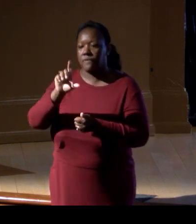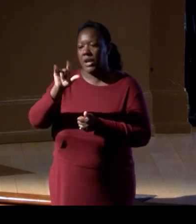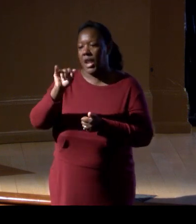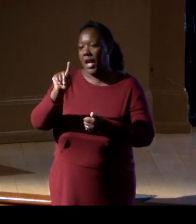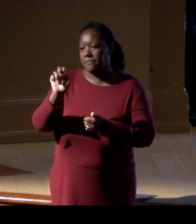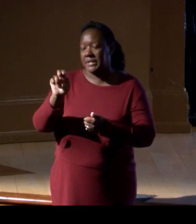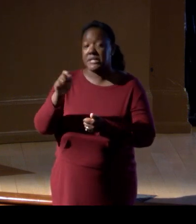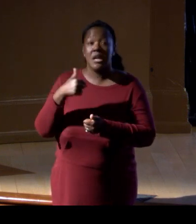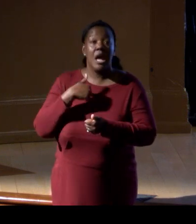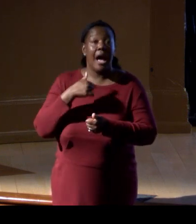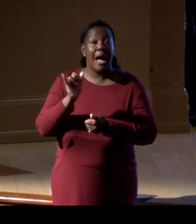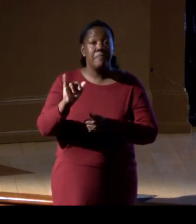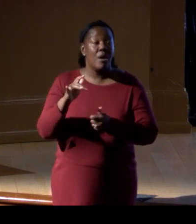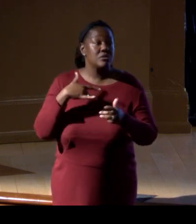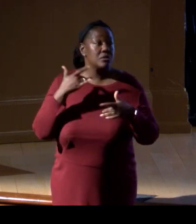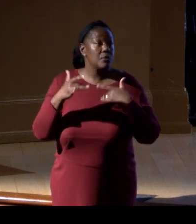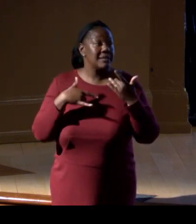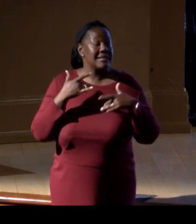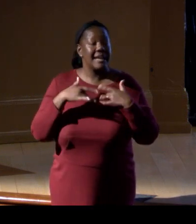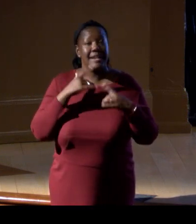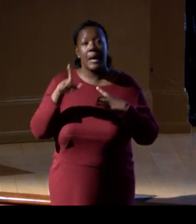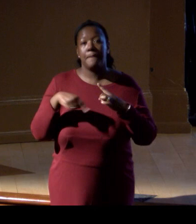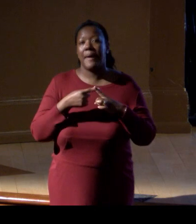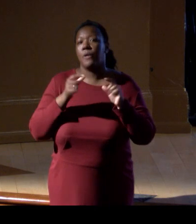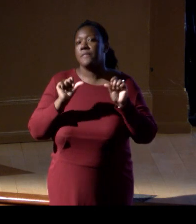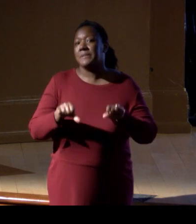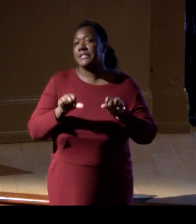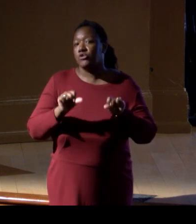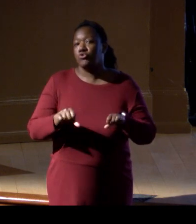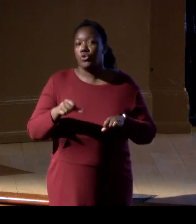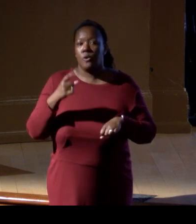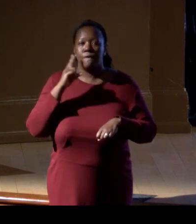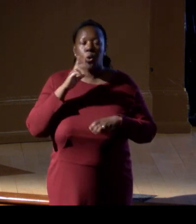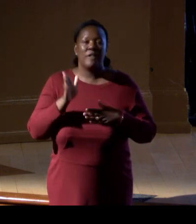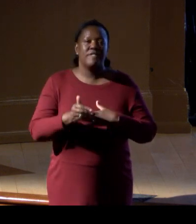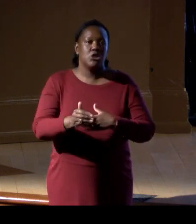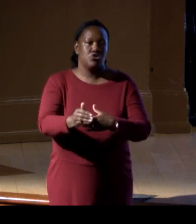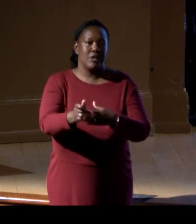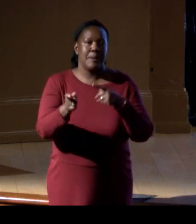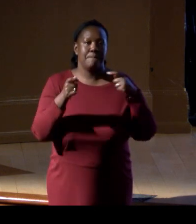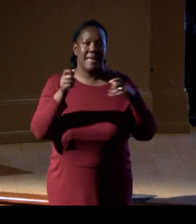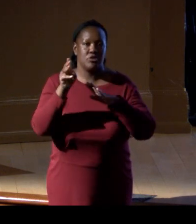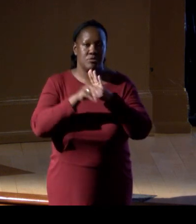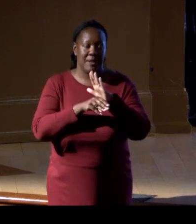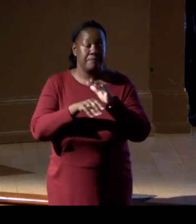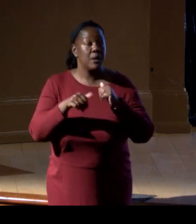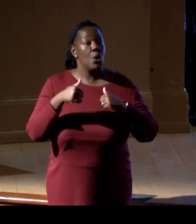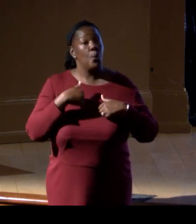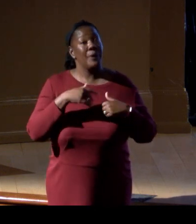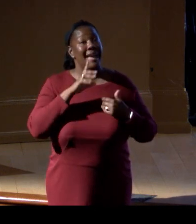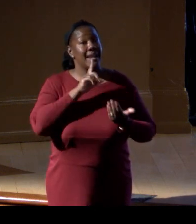about the potential for eDNA for us on fisheries management. There's a seminal paper that came out in 2022 showing